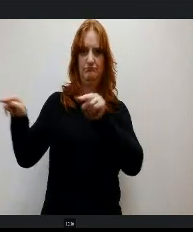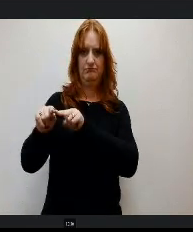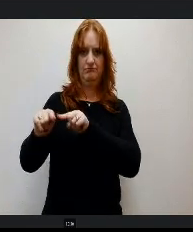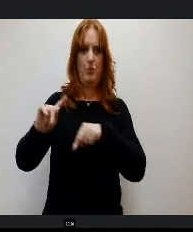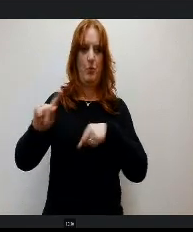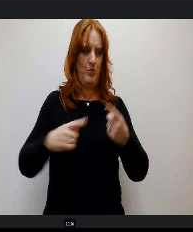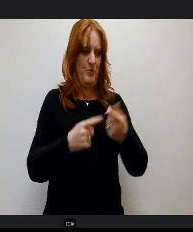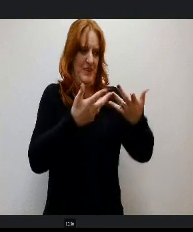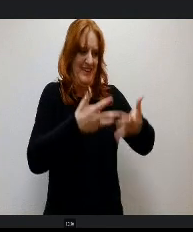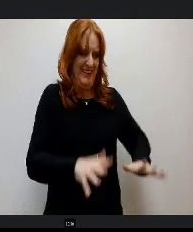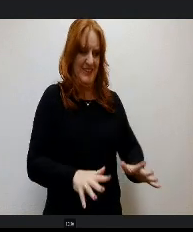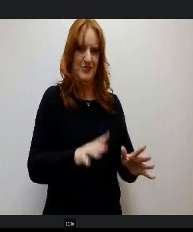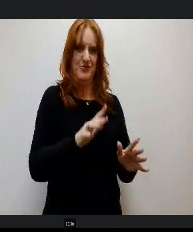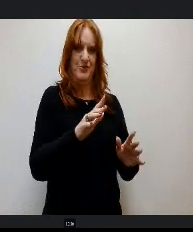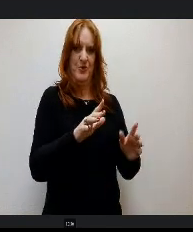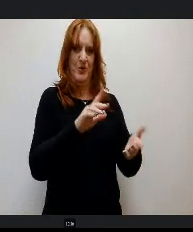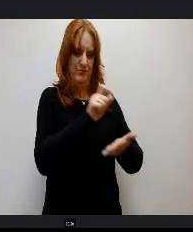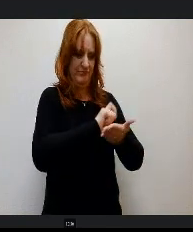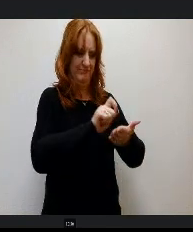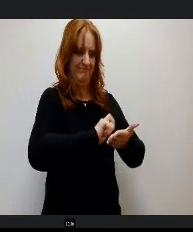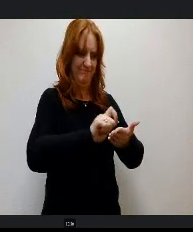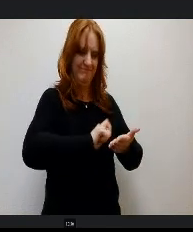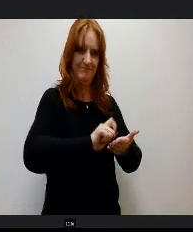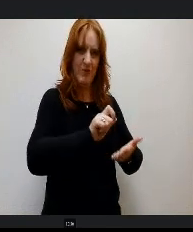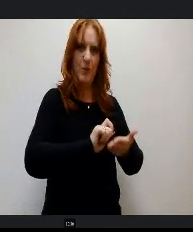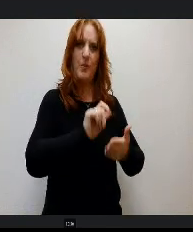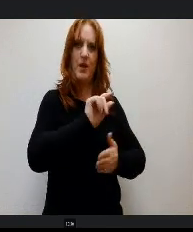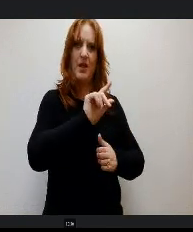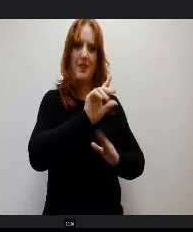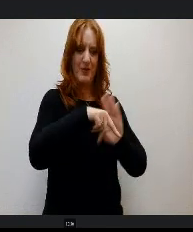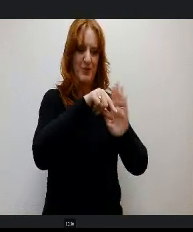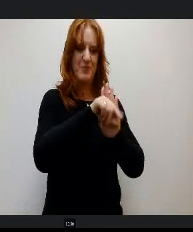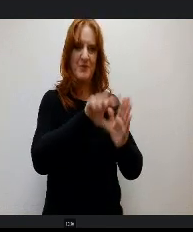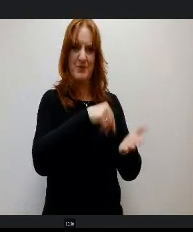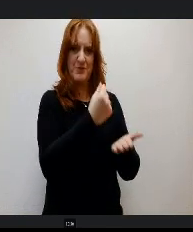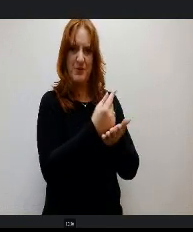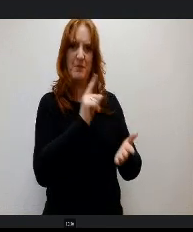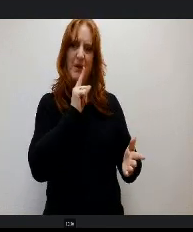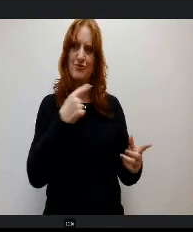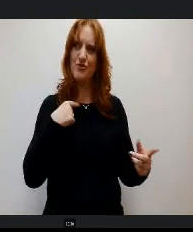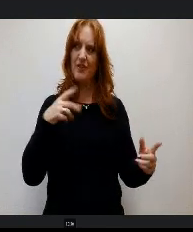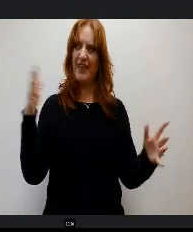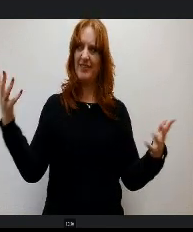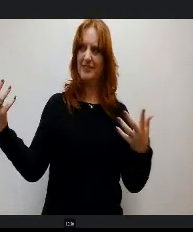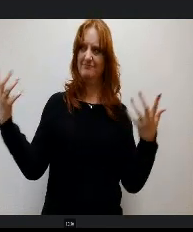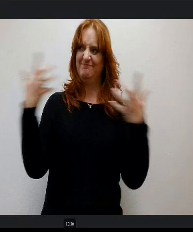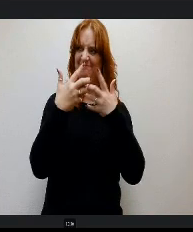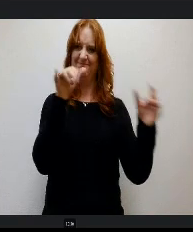portrait of a graduate work so that we can be making sure we are capturing all these skills because it's such a complete